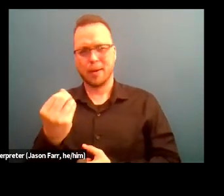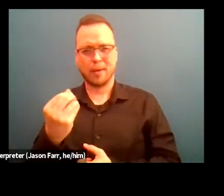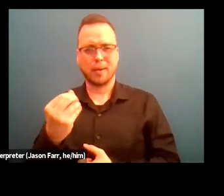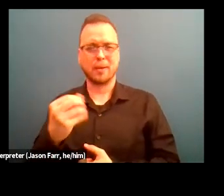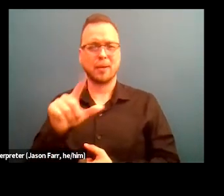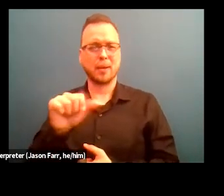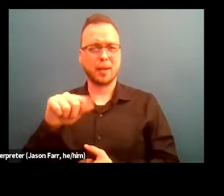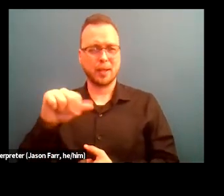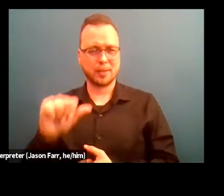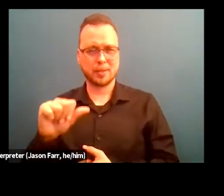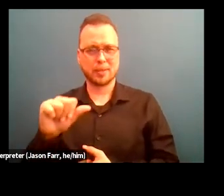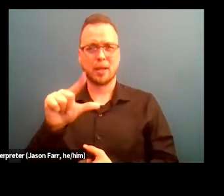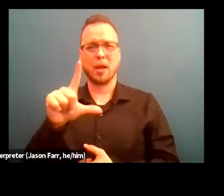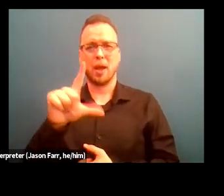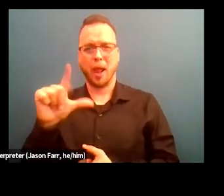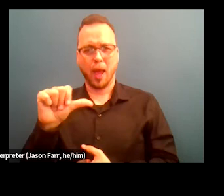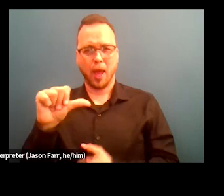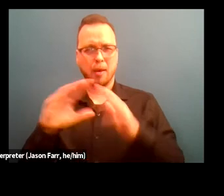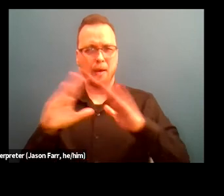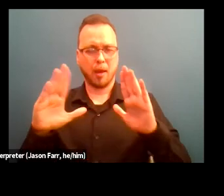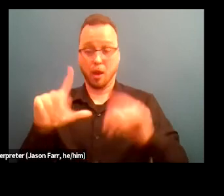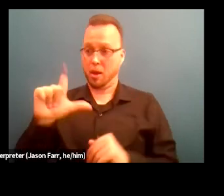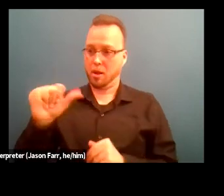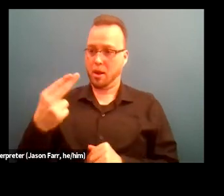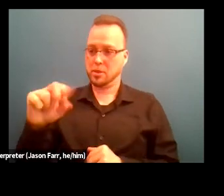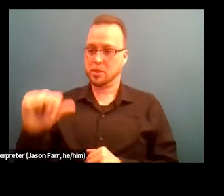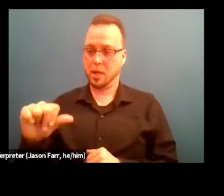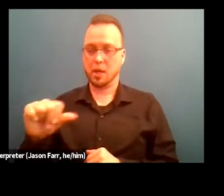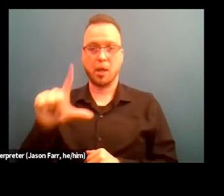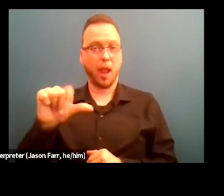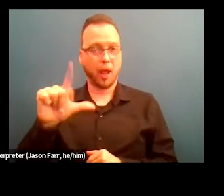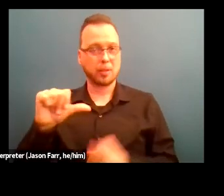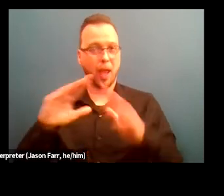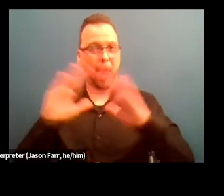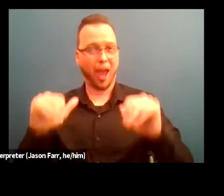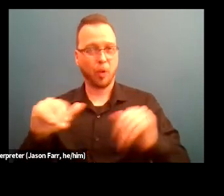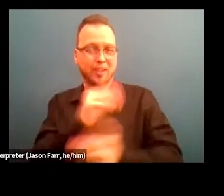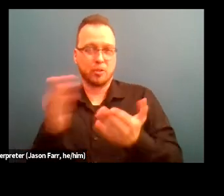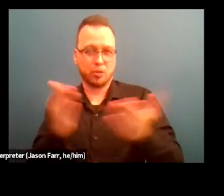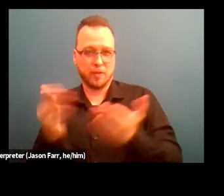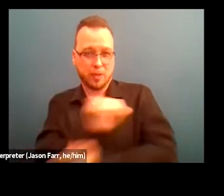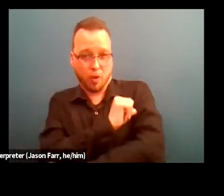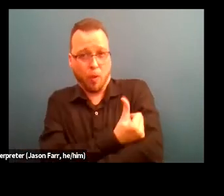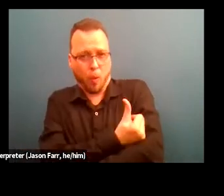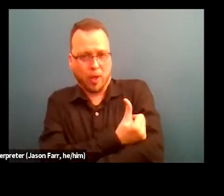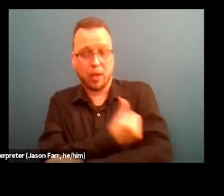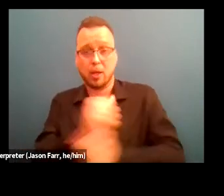which is the Los Angeles Housing Services Authority in collaboration with a lot of these other partners